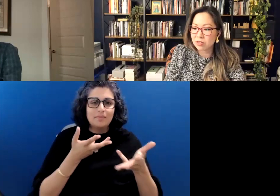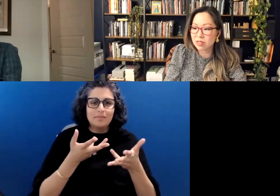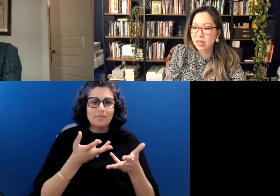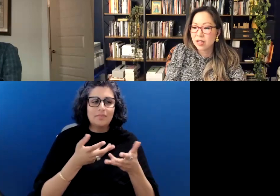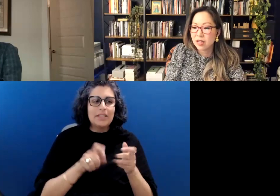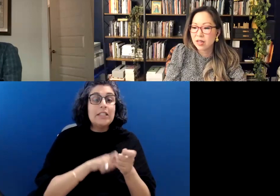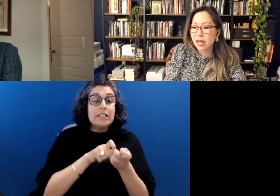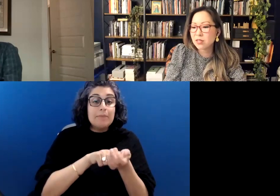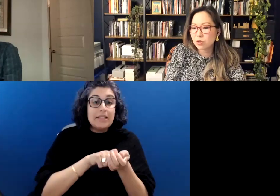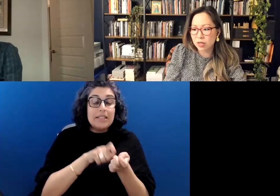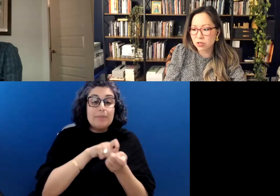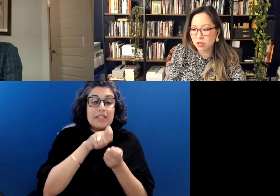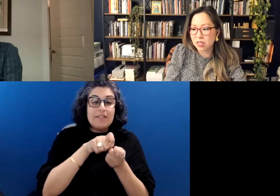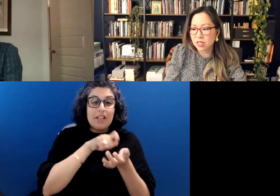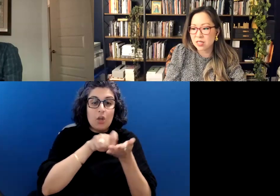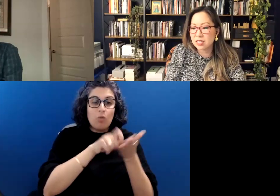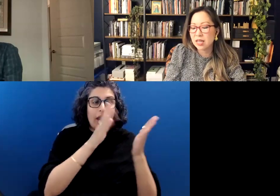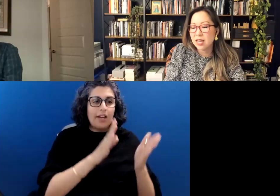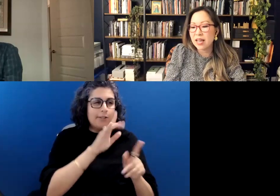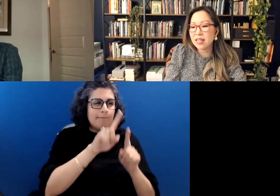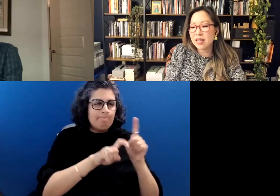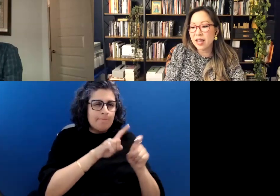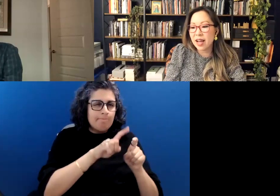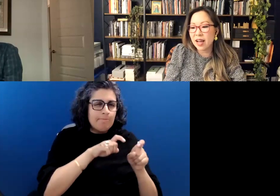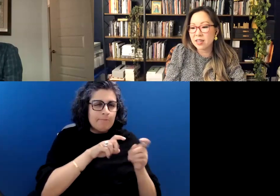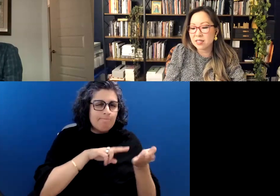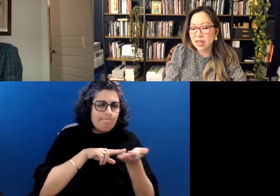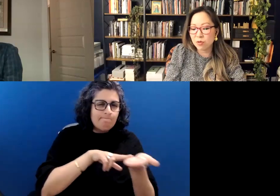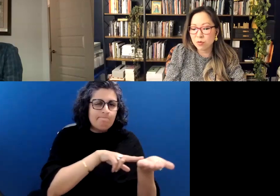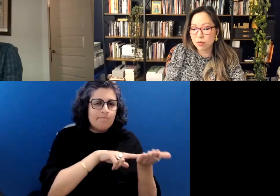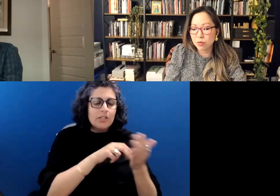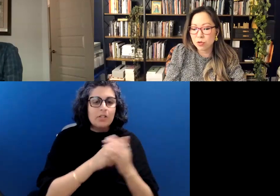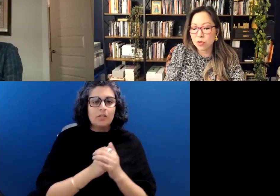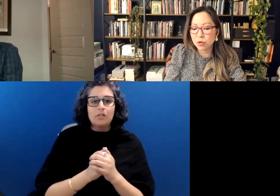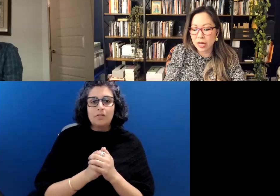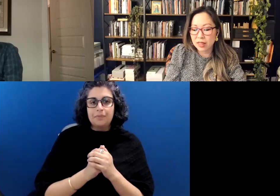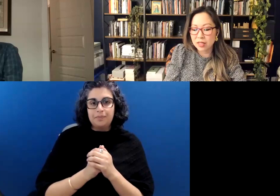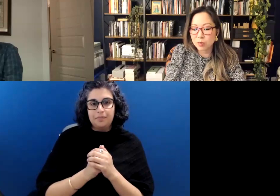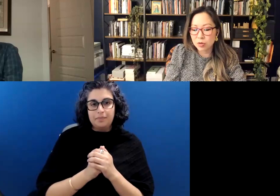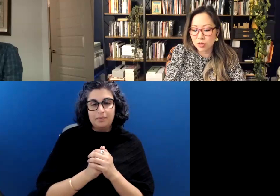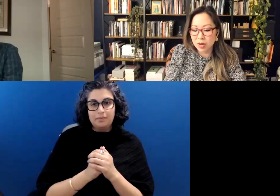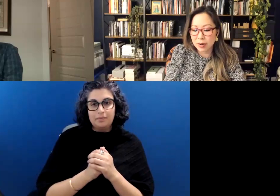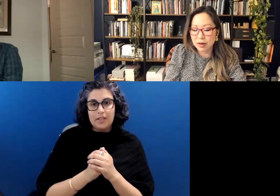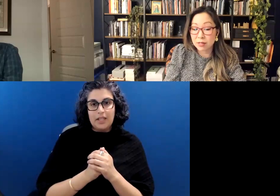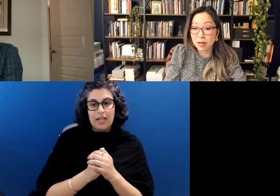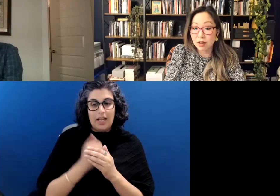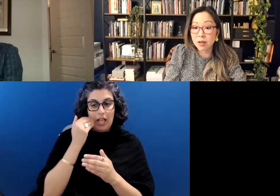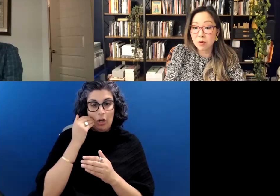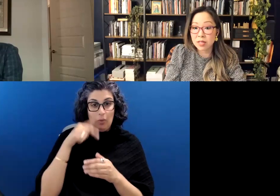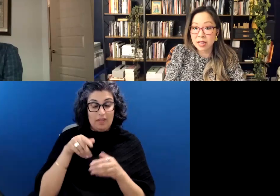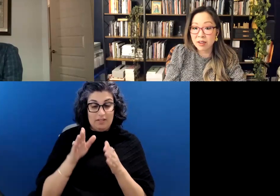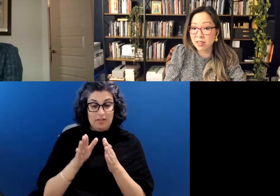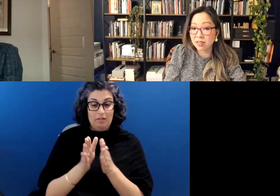writers, ask questions. And then, as I knew that this book would come out, I was like, Okay, well, now, I need to